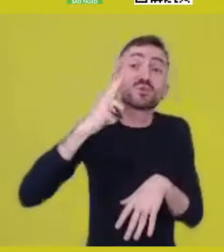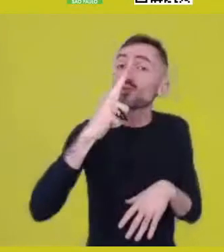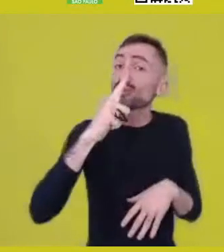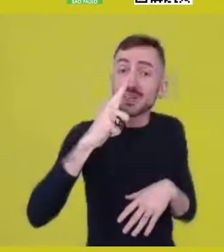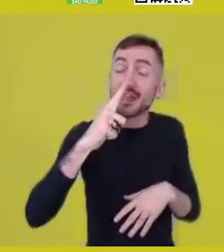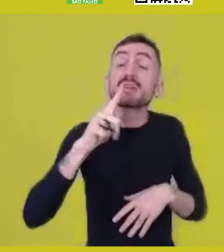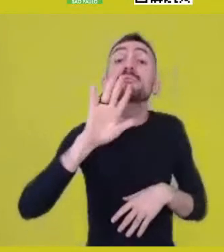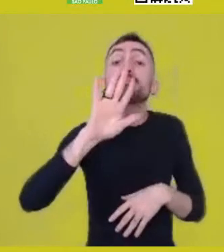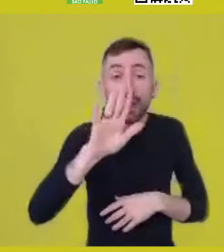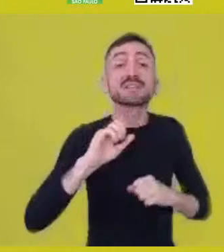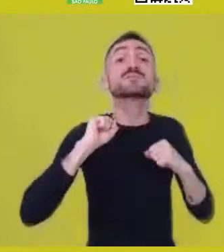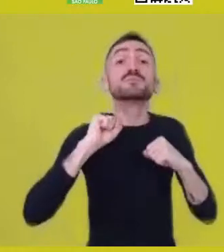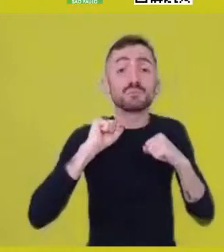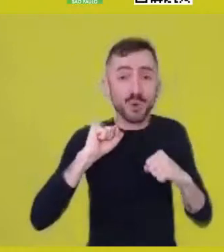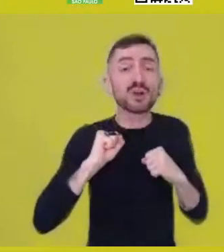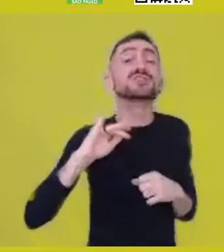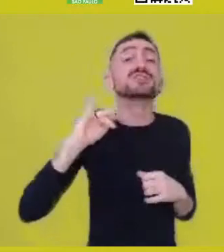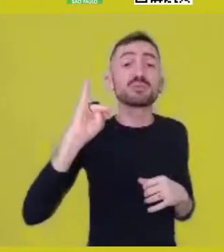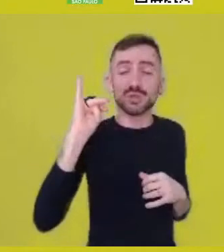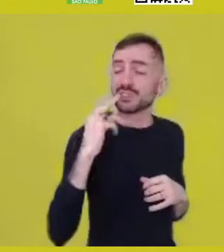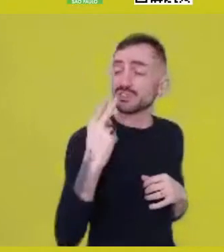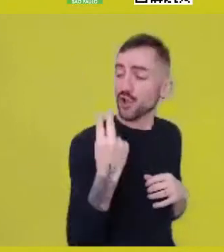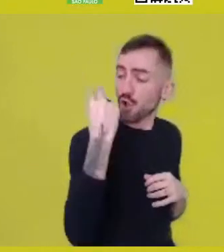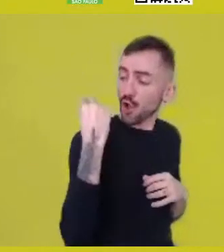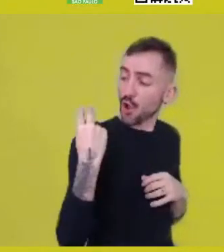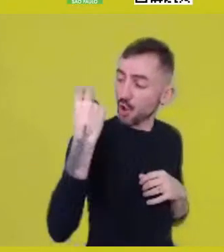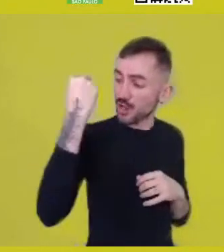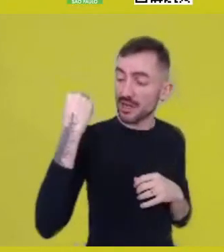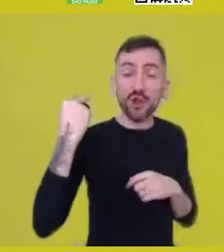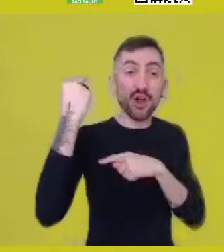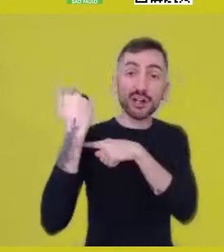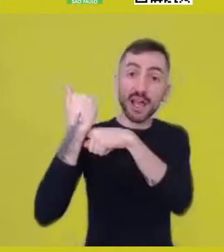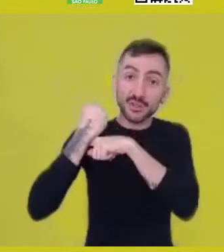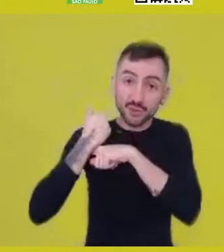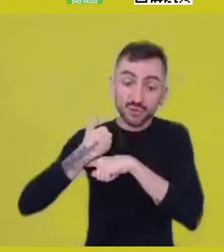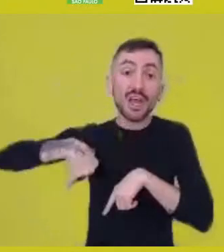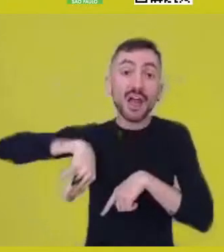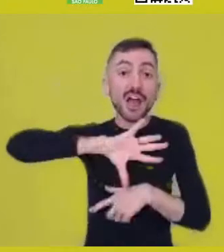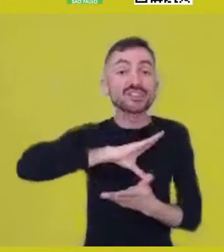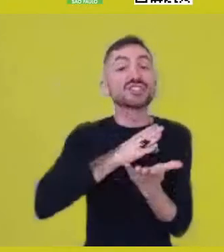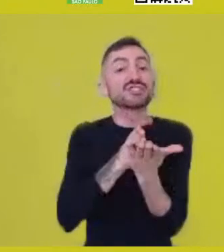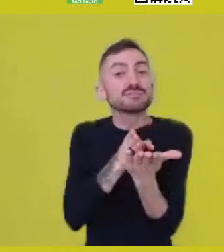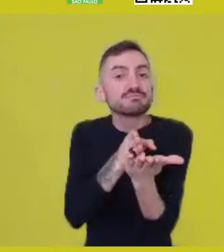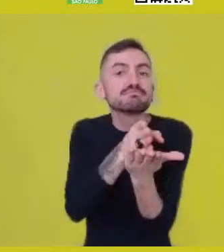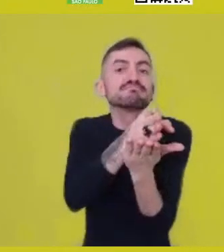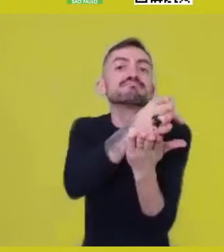Those who know how to walk on mirroring themselves on the past